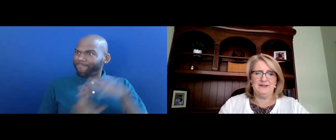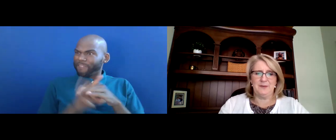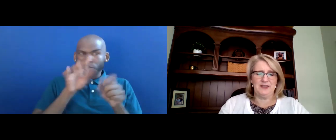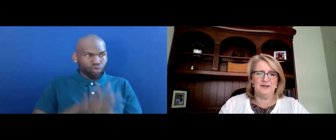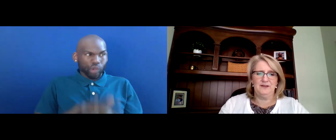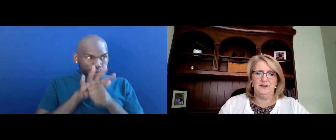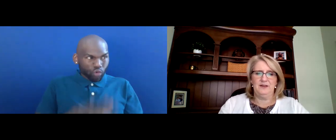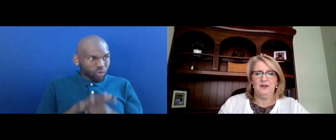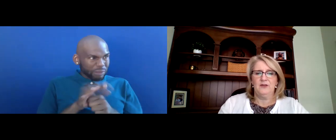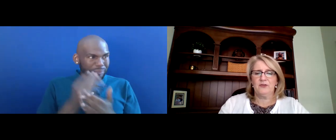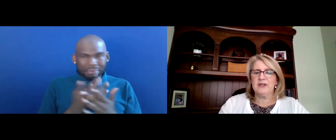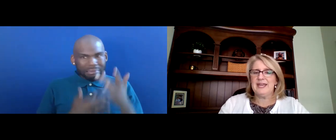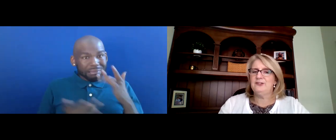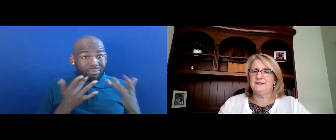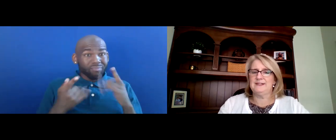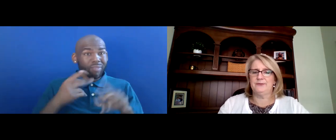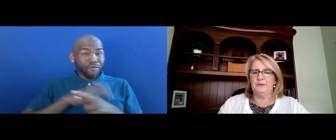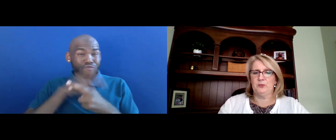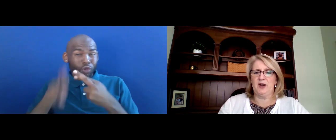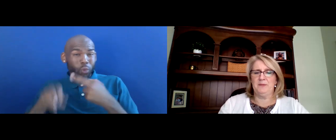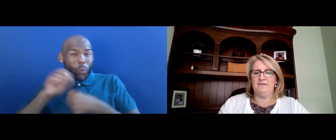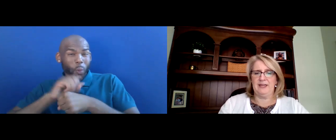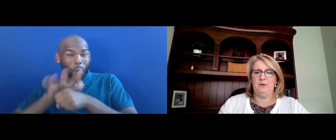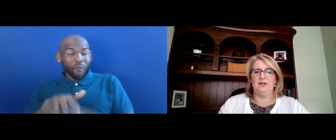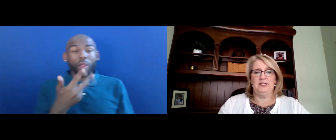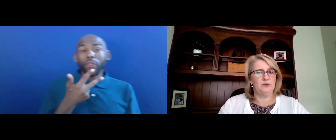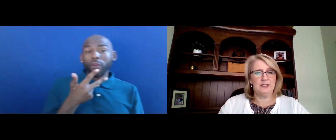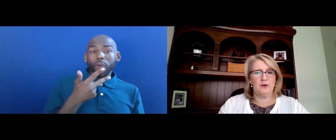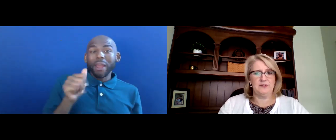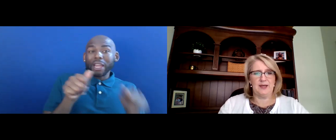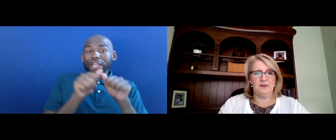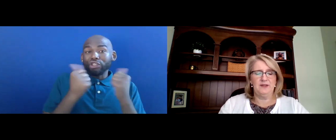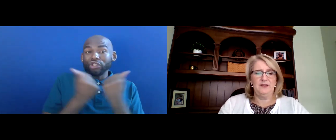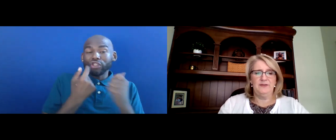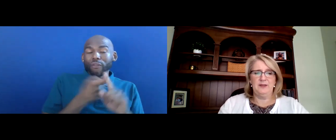COVID-19 PANDEMIC. THREE AGENCIES FROM THE DEPARTMENT OF LABOR, INCLUDING ODEP,